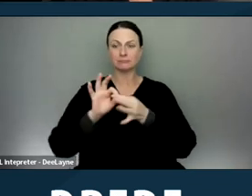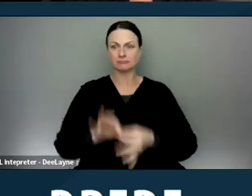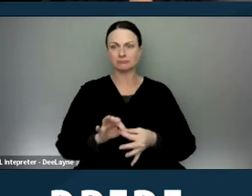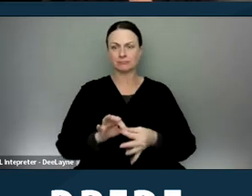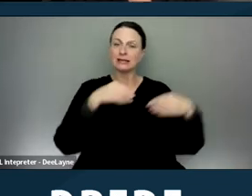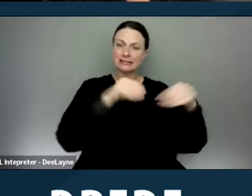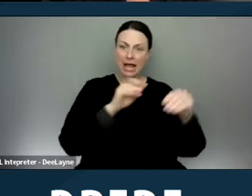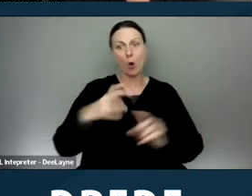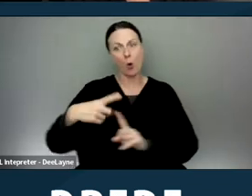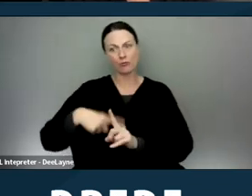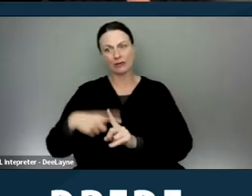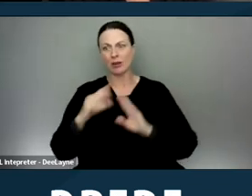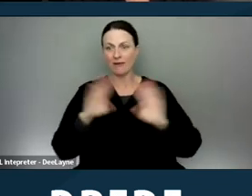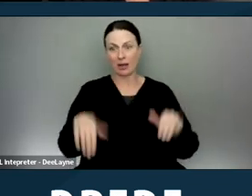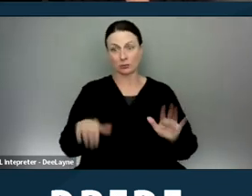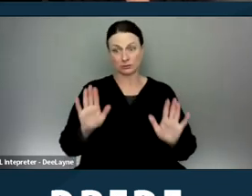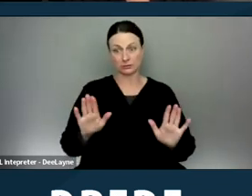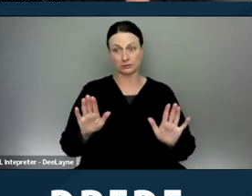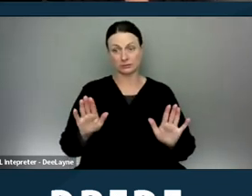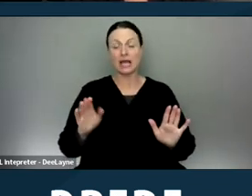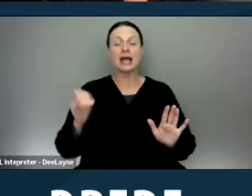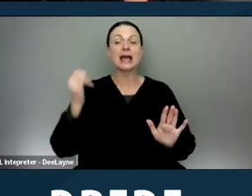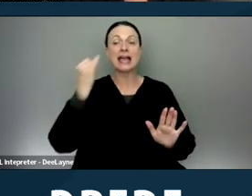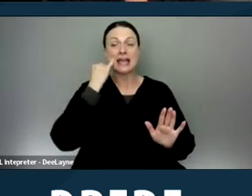or rental of housing that indicates a preference,